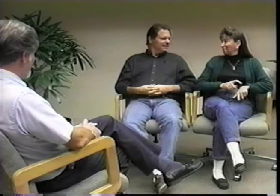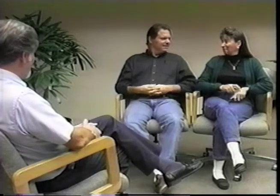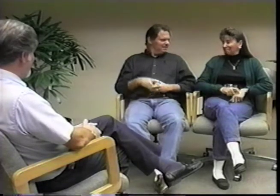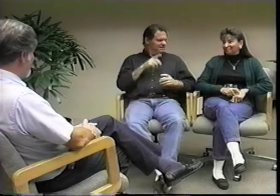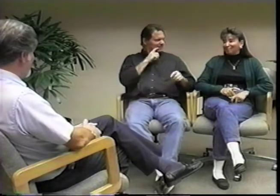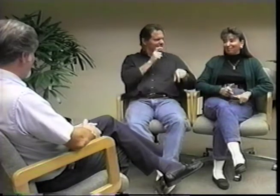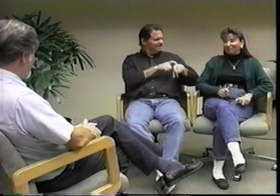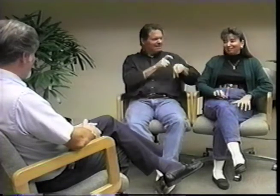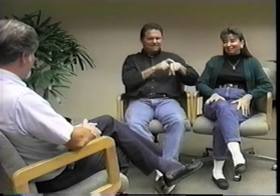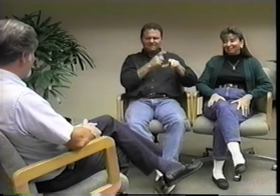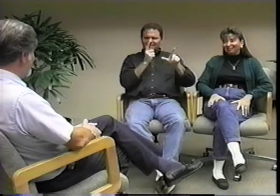Time has really flown.